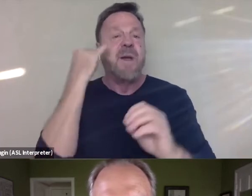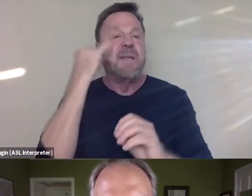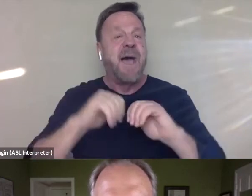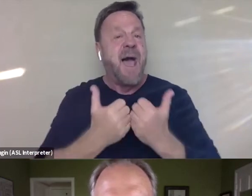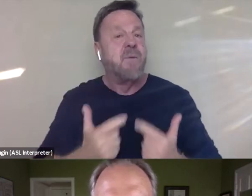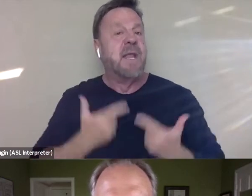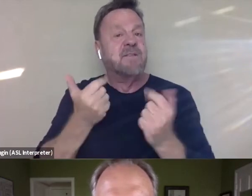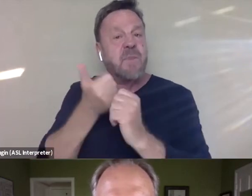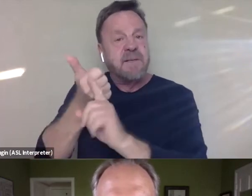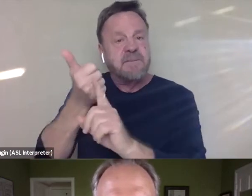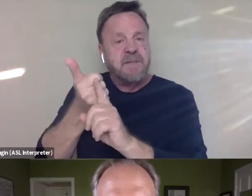I think that's a tragedy.